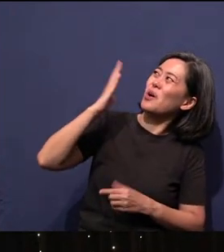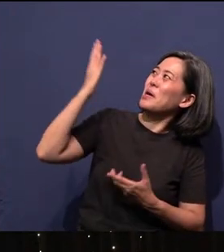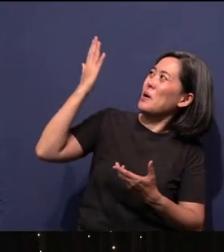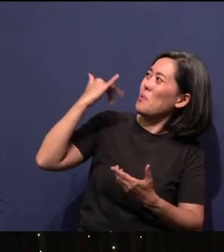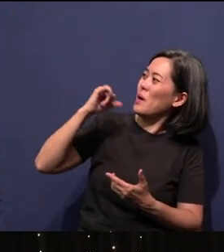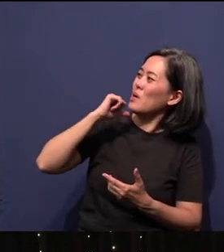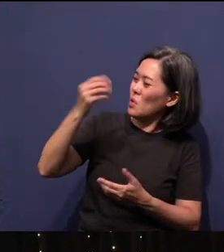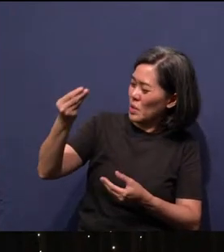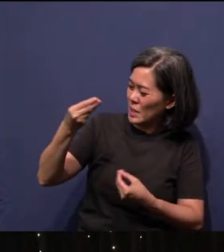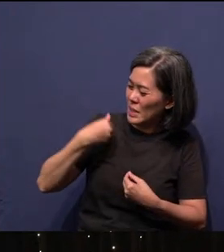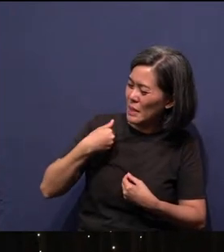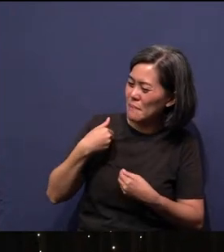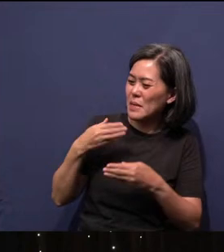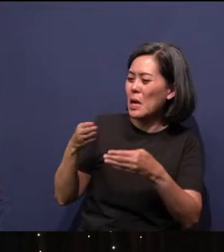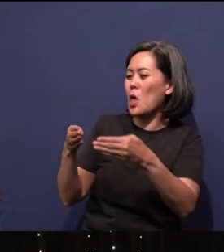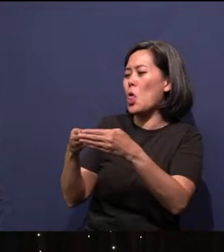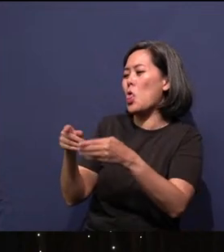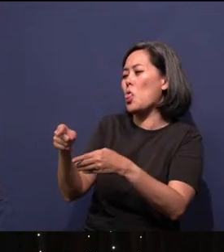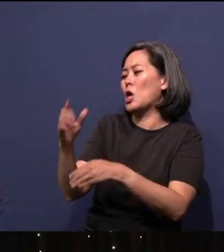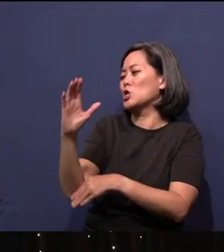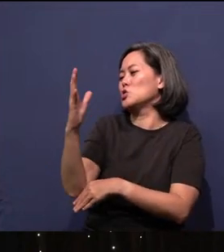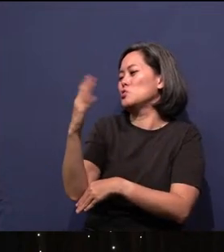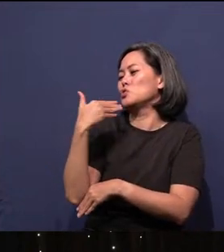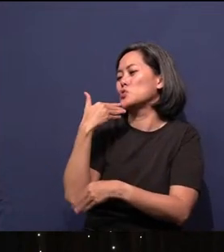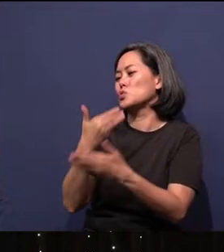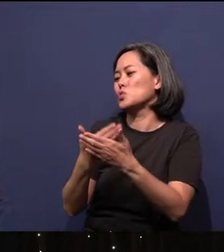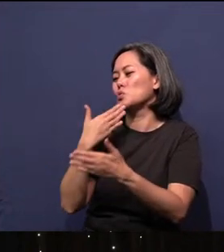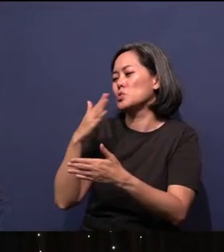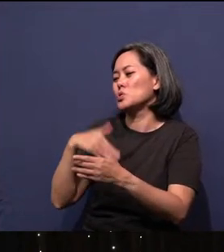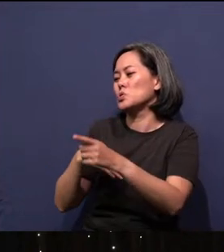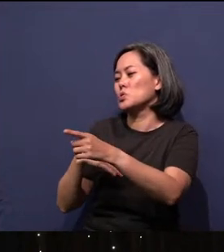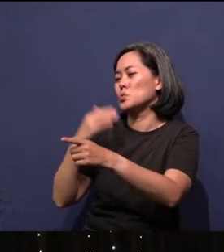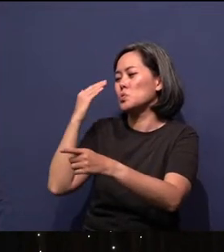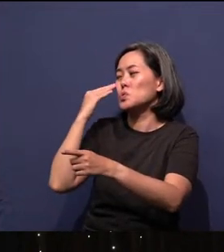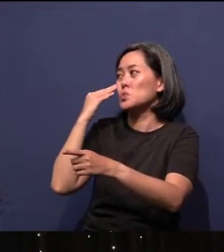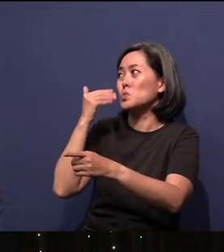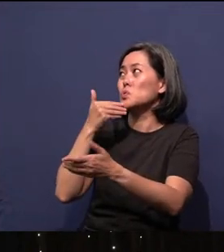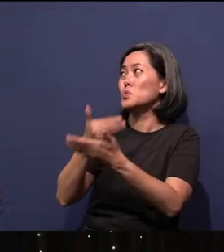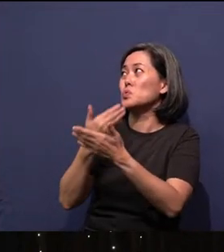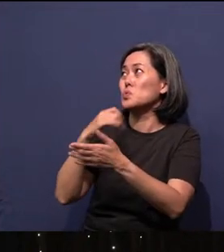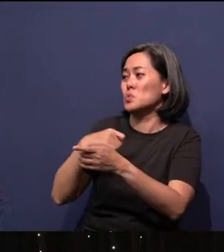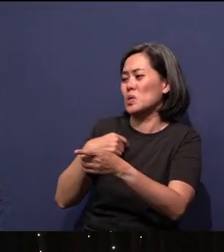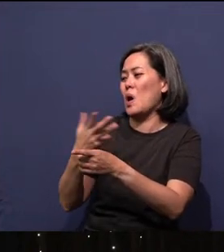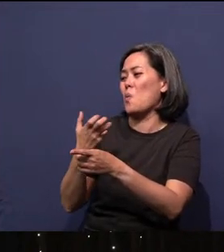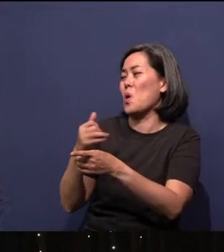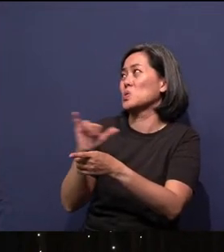You know, the tree of knowledge of good and evil. I want that too. God, I think my